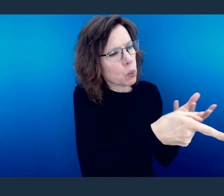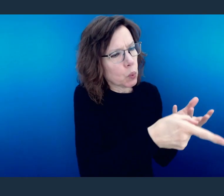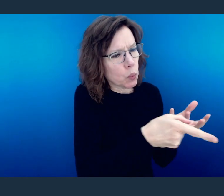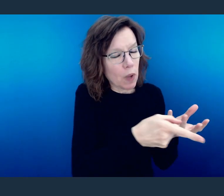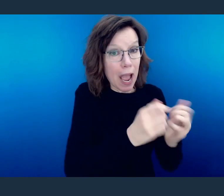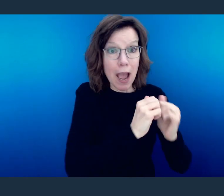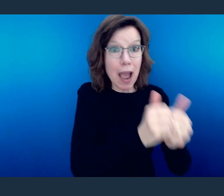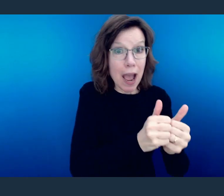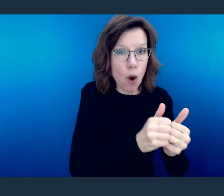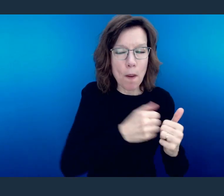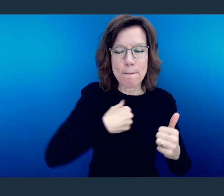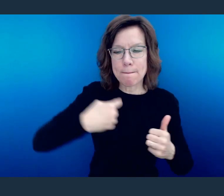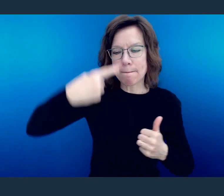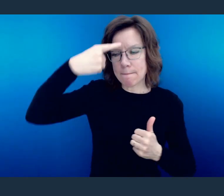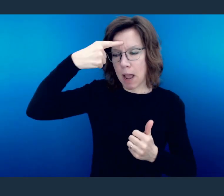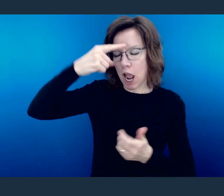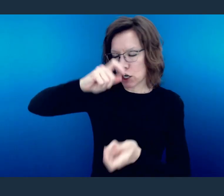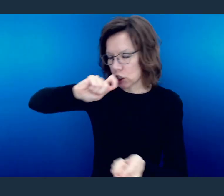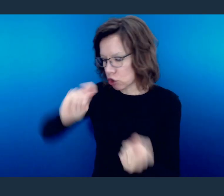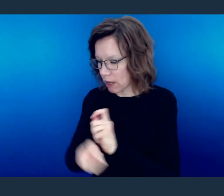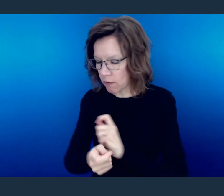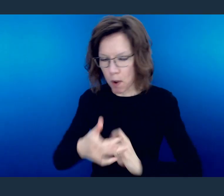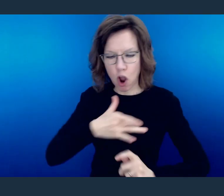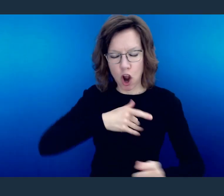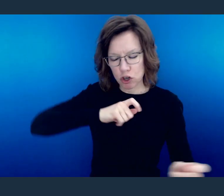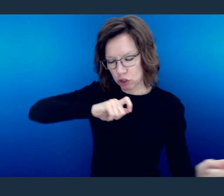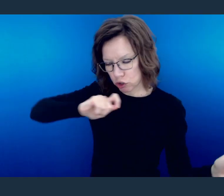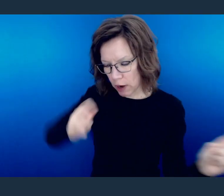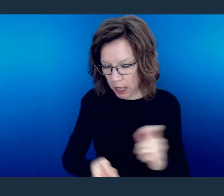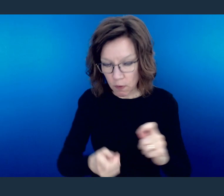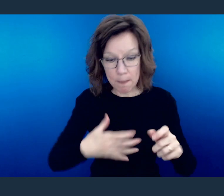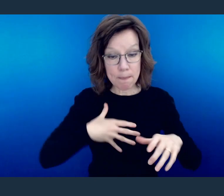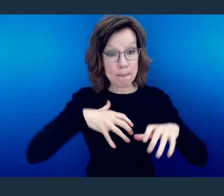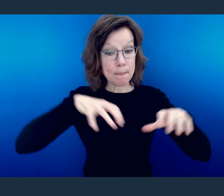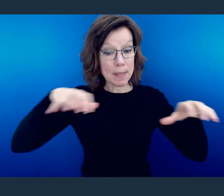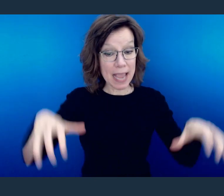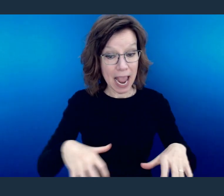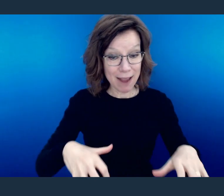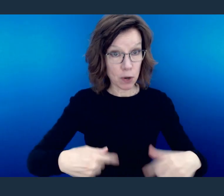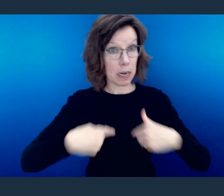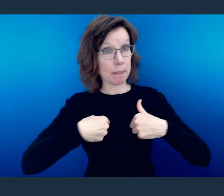And when you transform your mind and your heart, your behaviors become less about you.